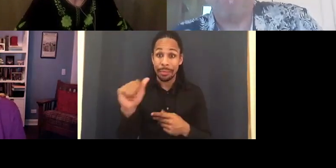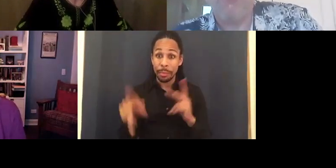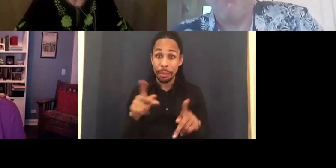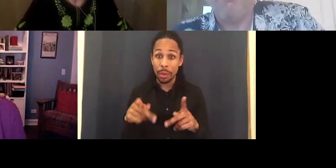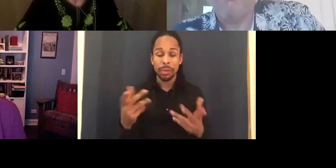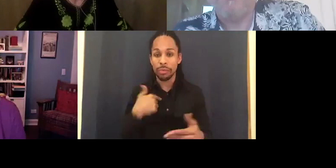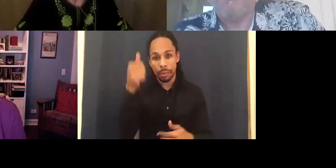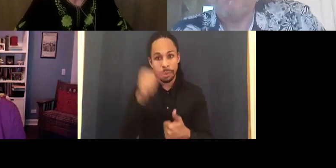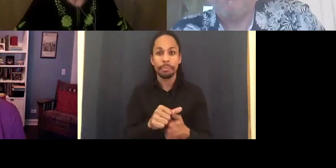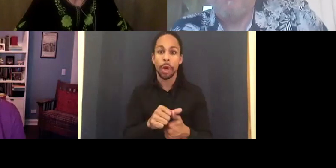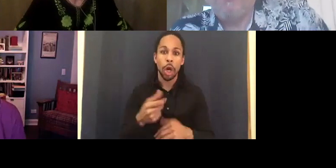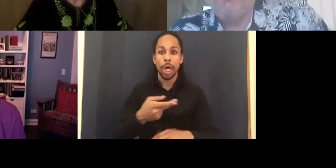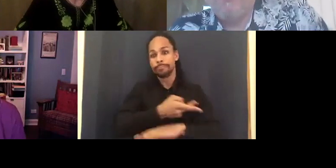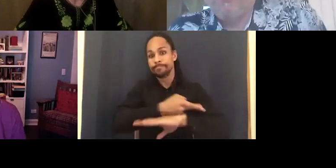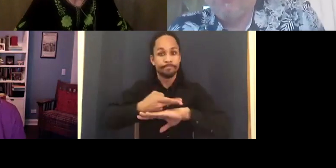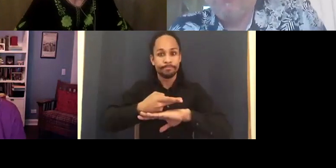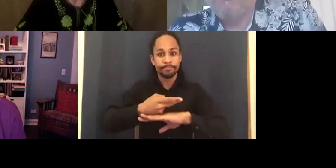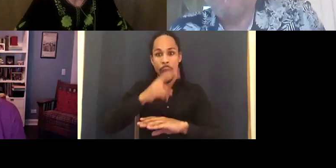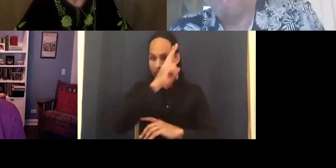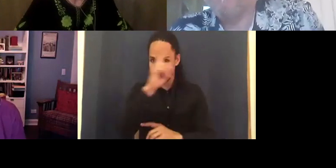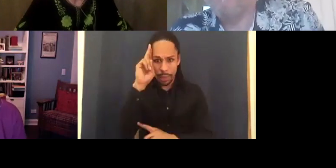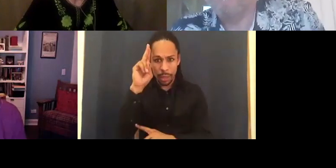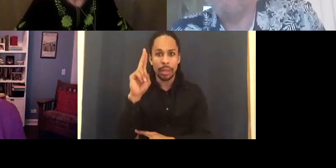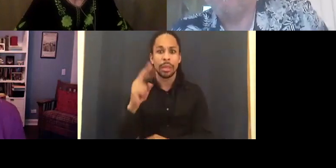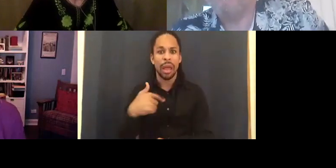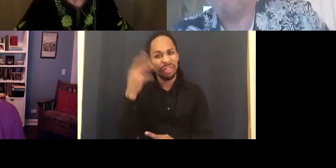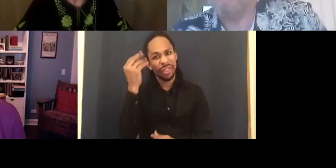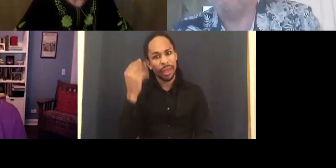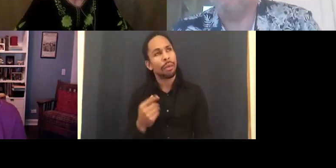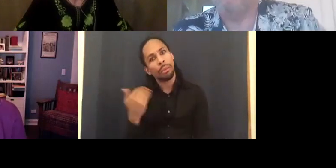and thinking on it, what did I know about disability?